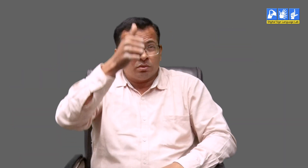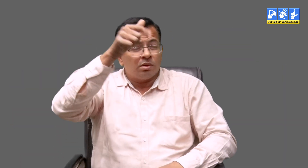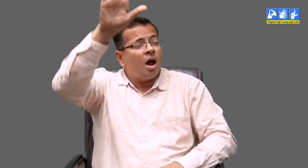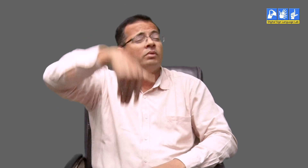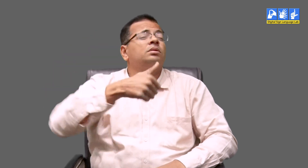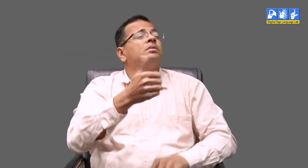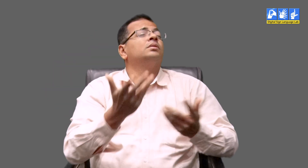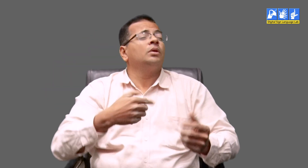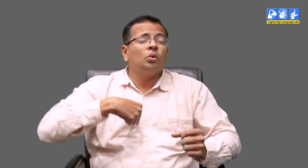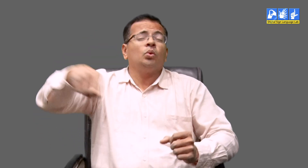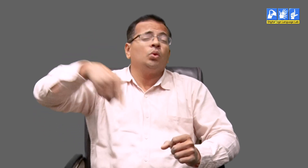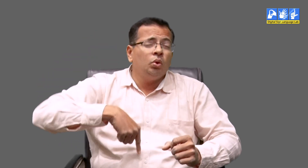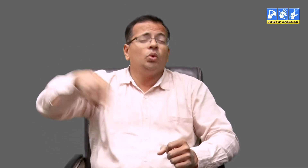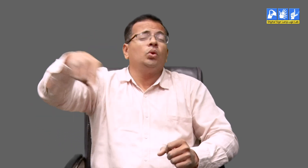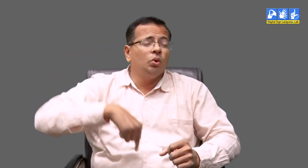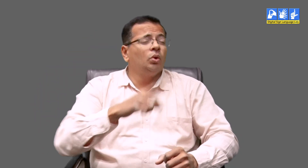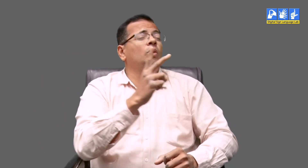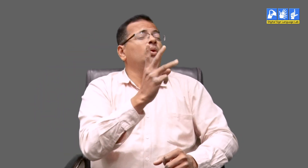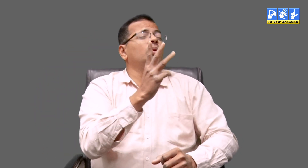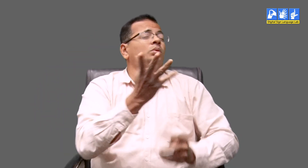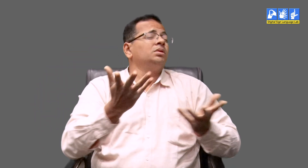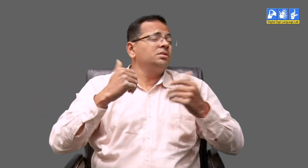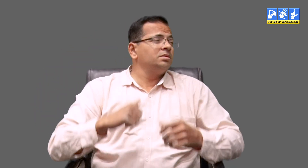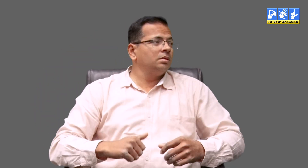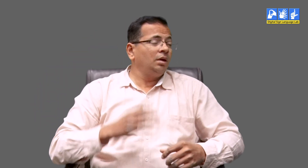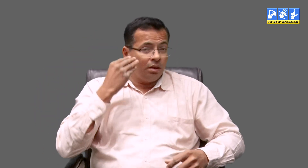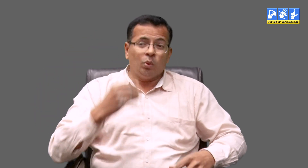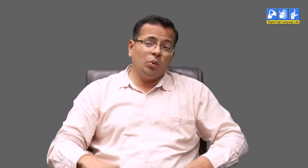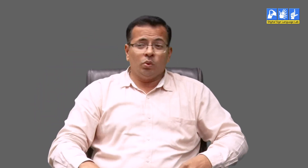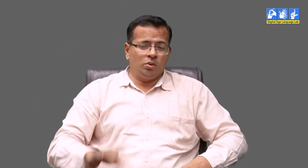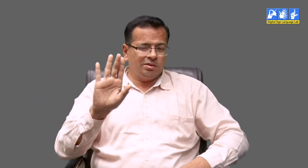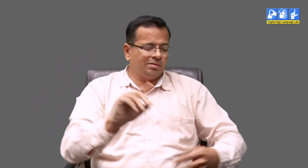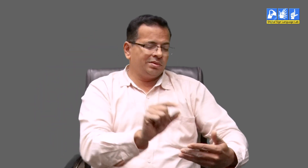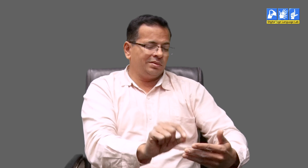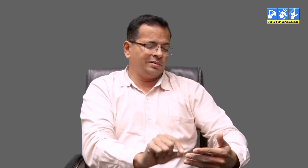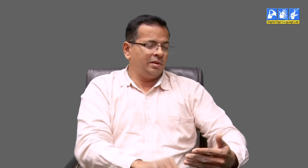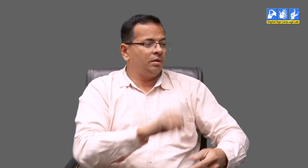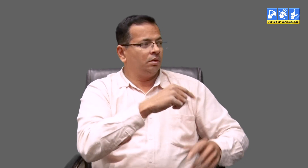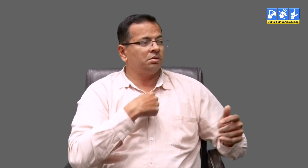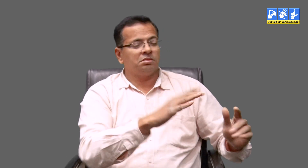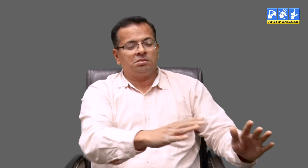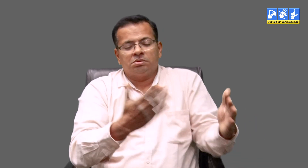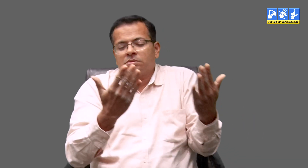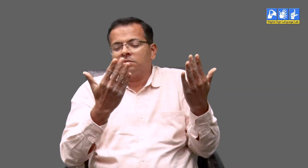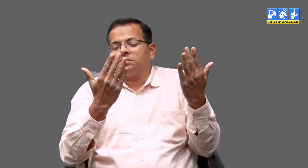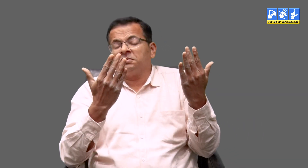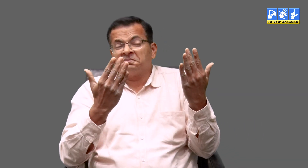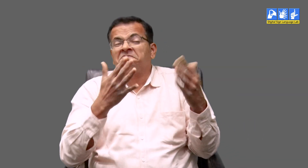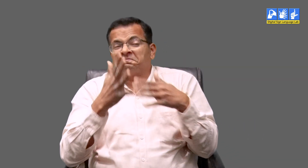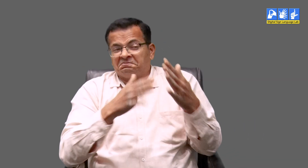The officer has not been coming and I am going to the office in vain repeatedly. The hearing person will write the content following my signs.